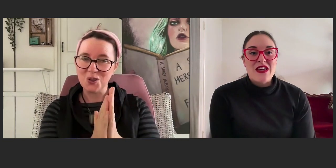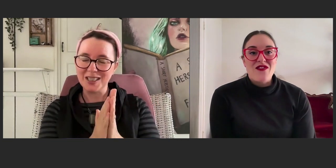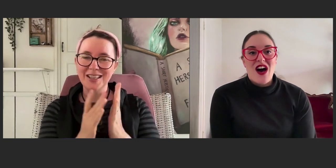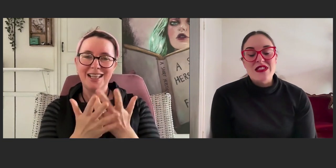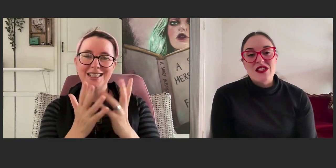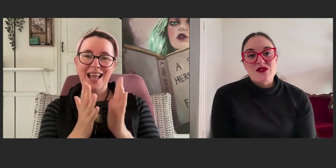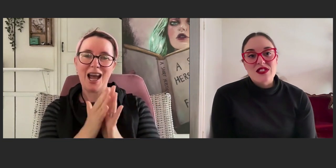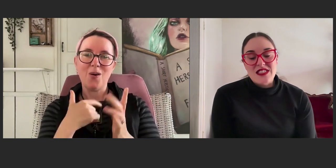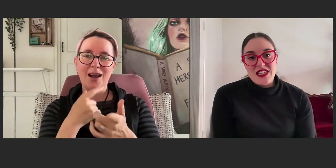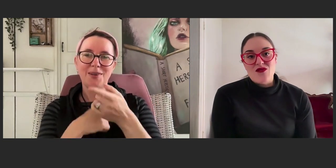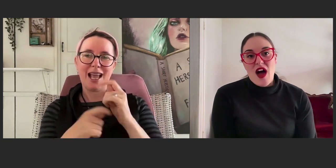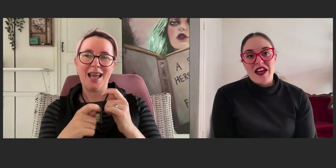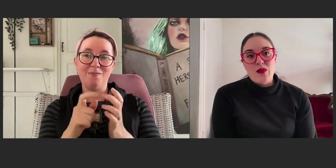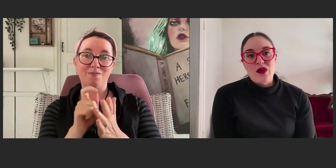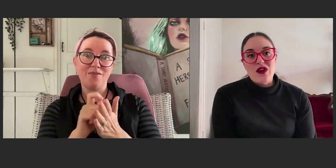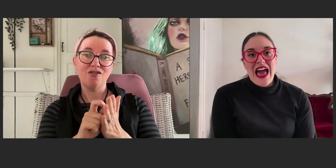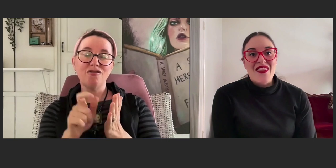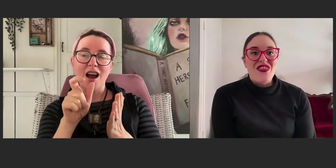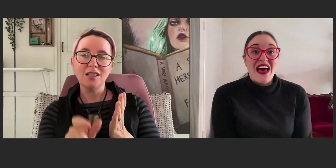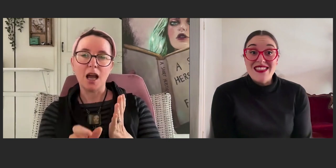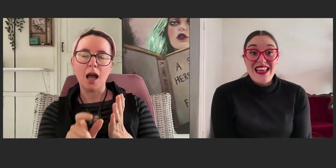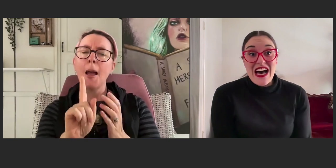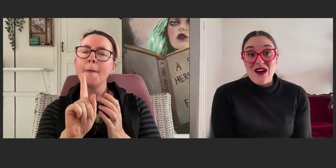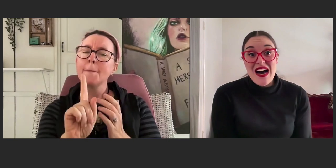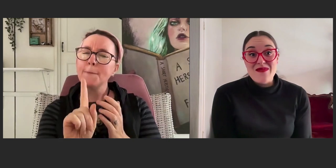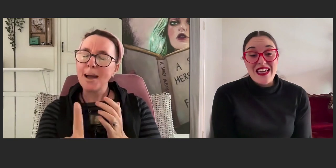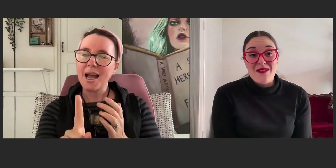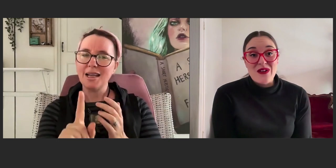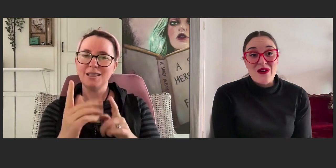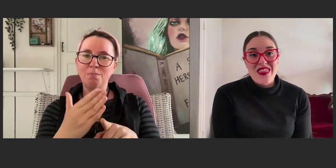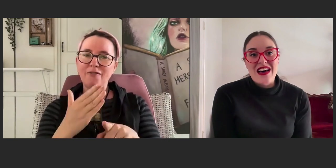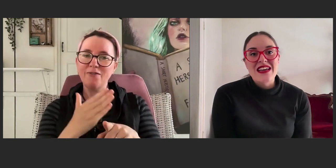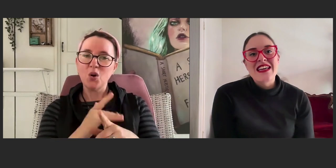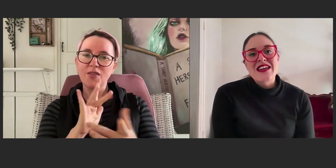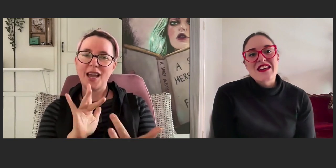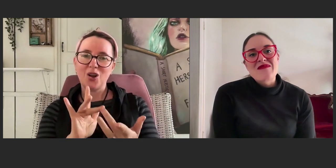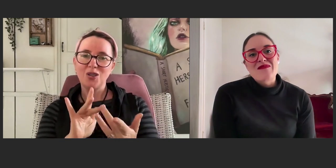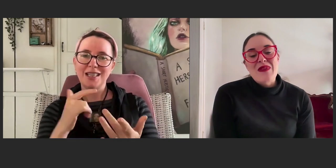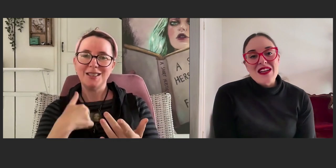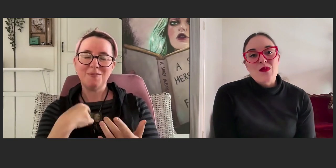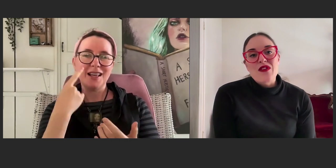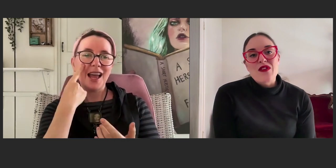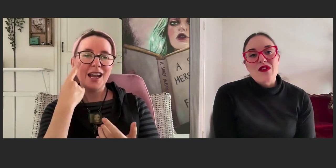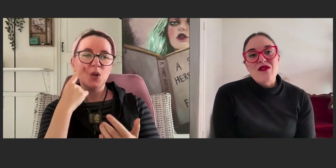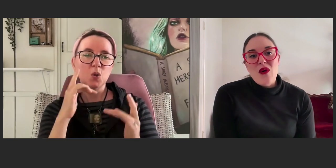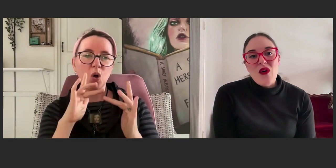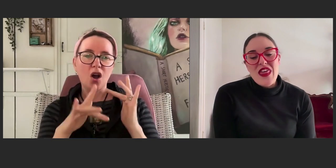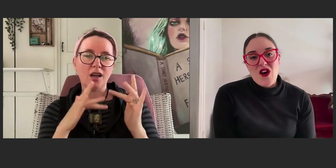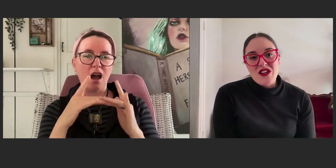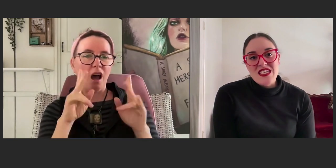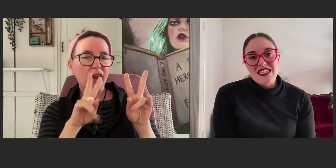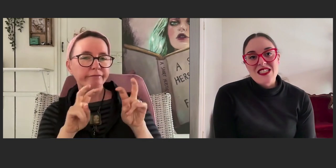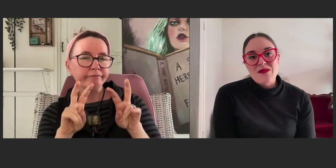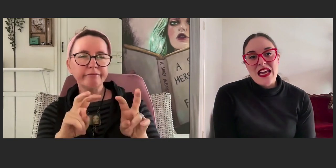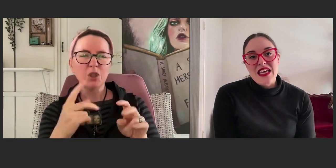if I was interested in writing a book. And that's how I became an author. But before they contacted me,